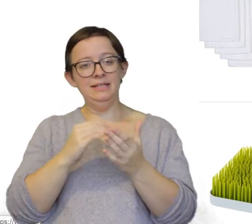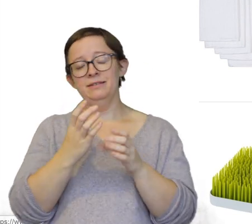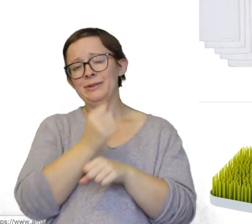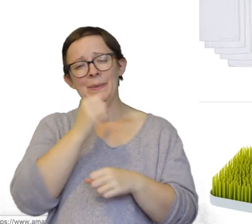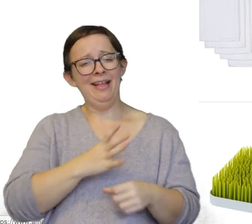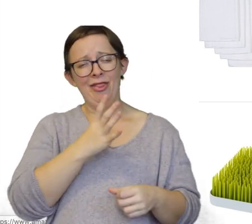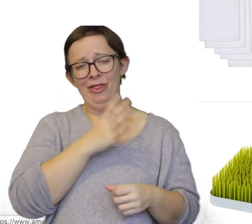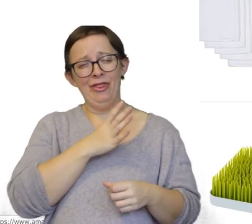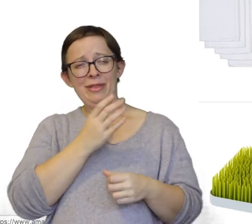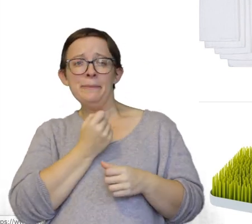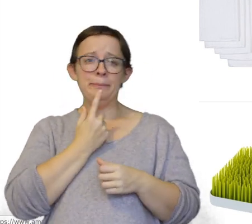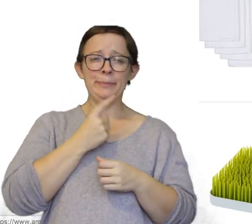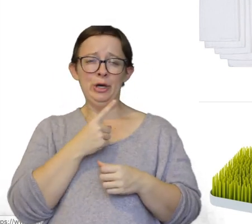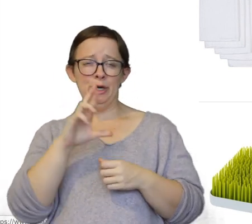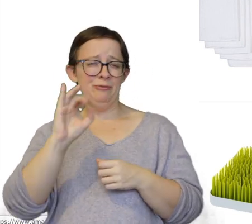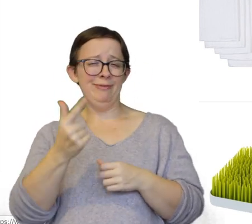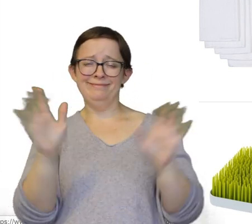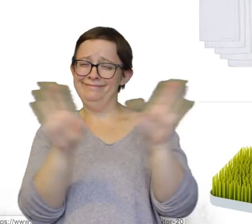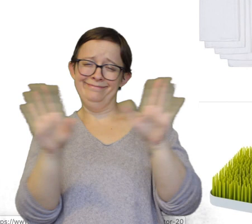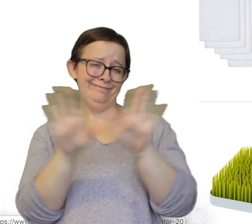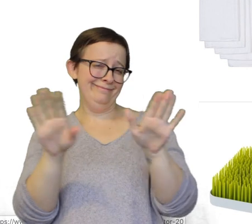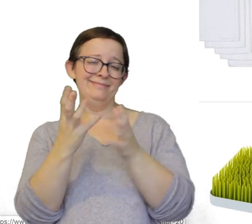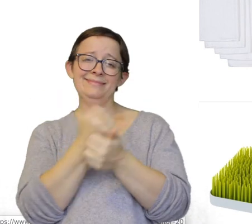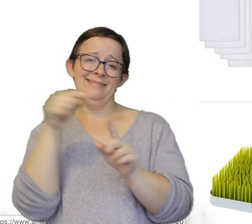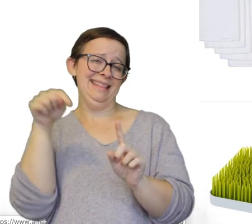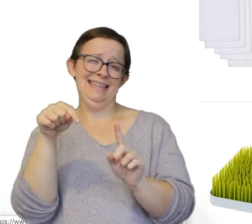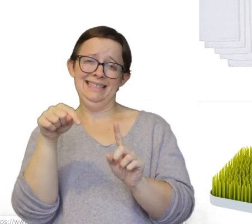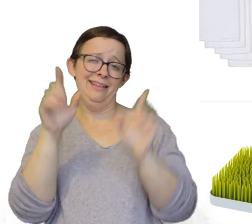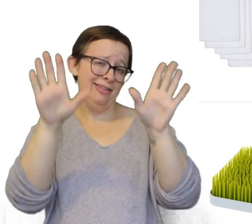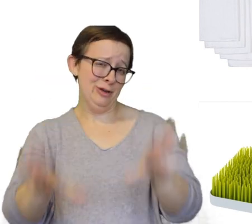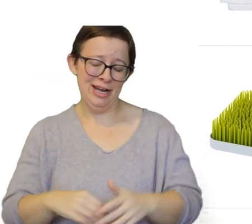um you know burp rags or anything like that. Just get these. They're great.